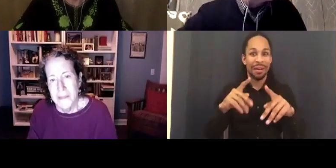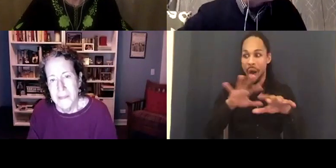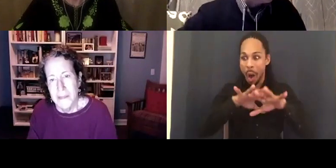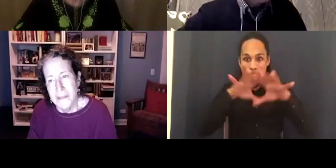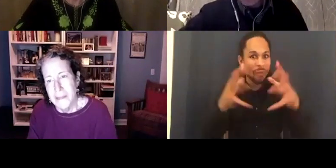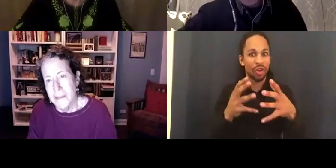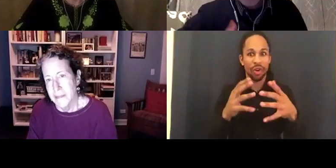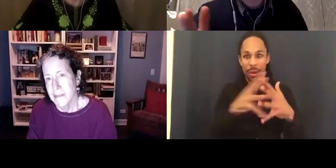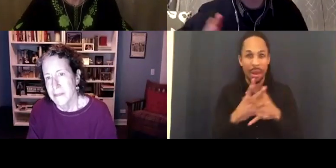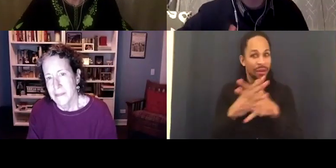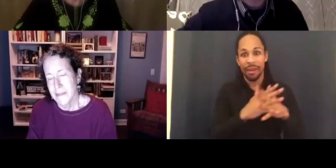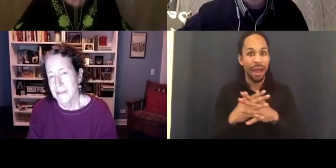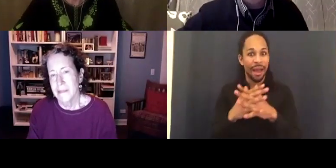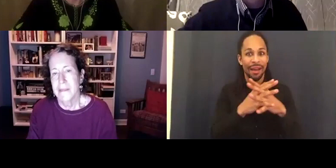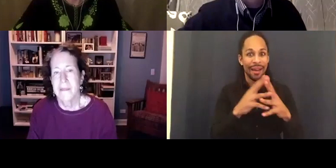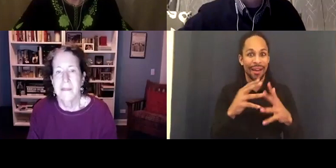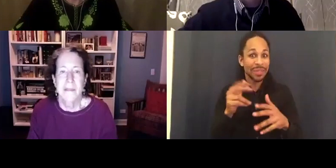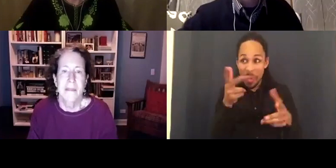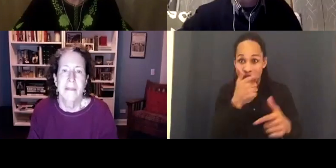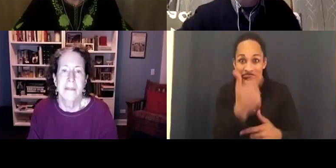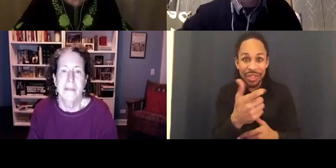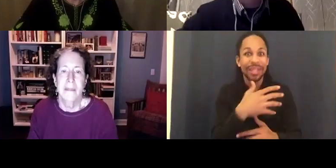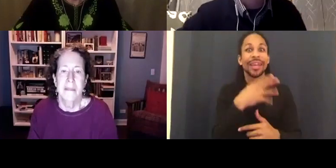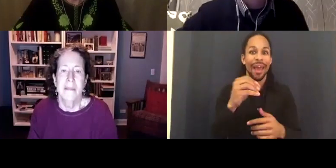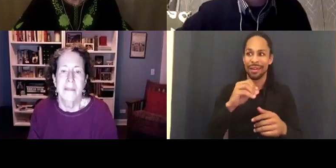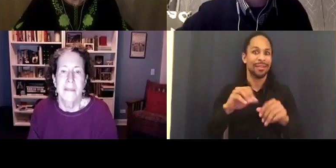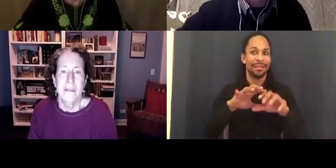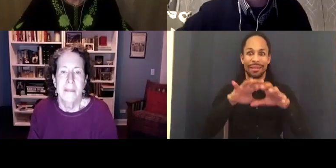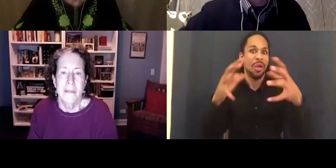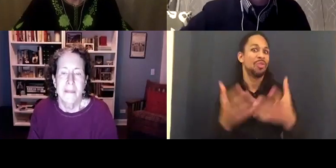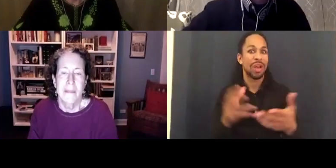Definitely all across New York. That was a wonderful feeling.